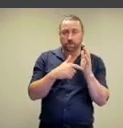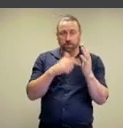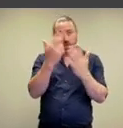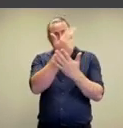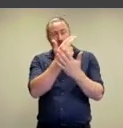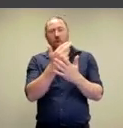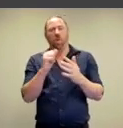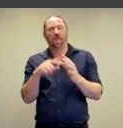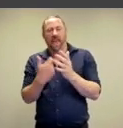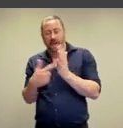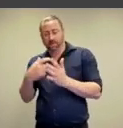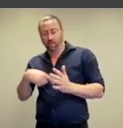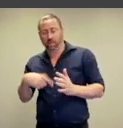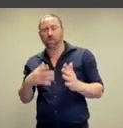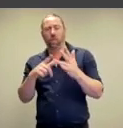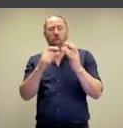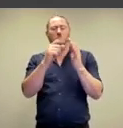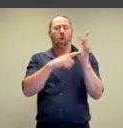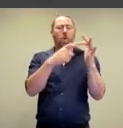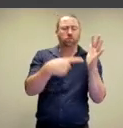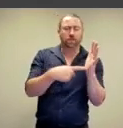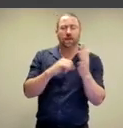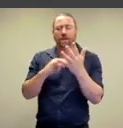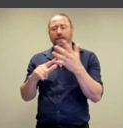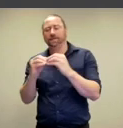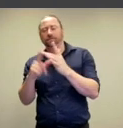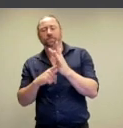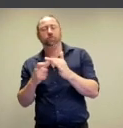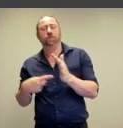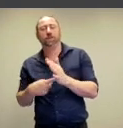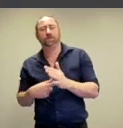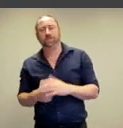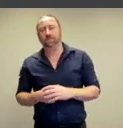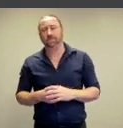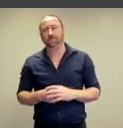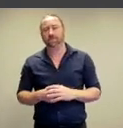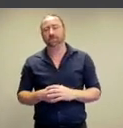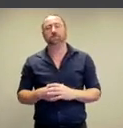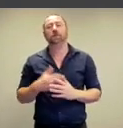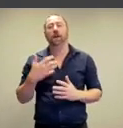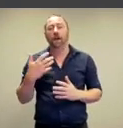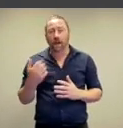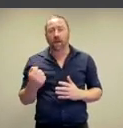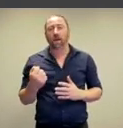artwork and artist or between object